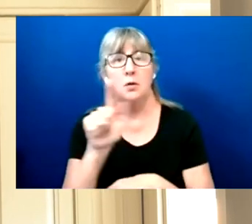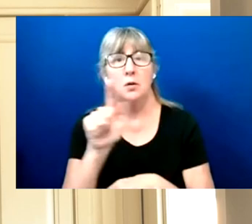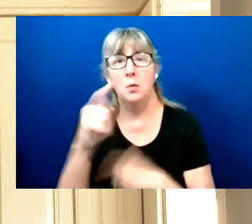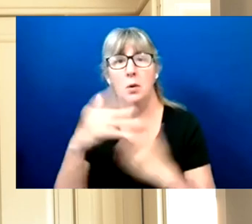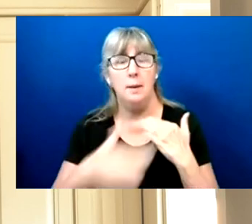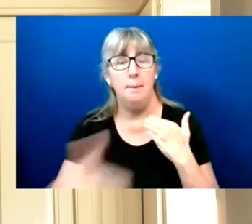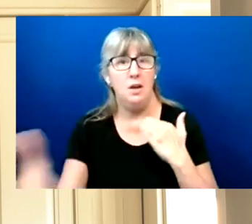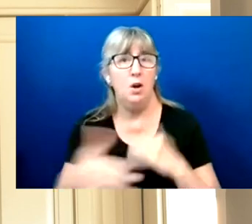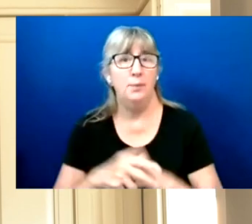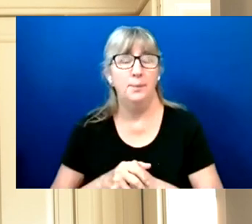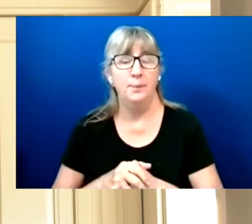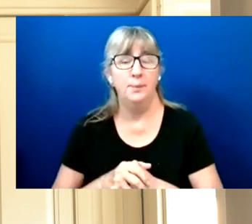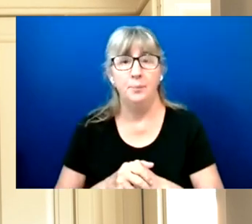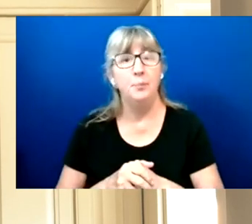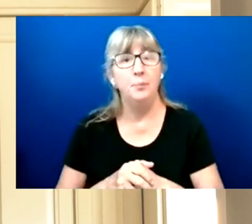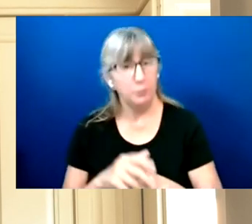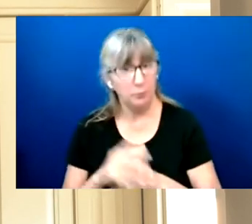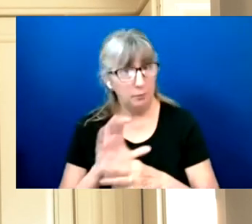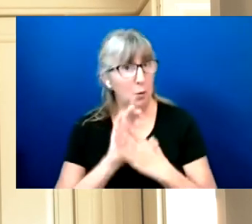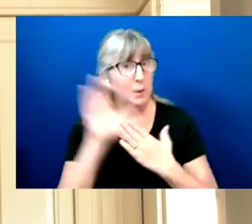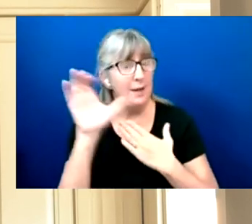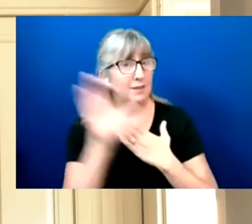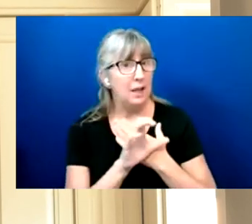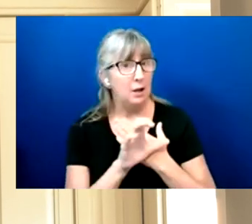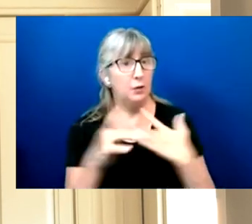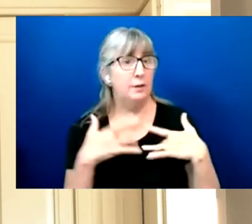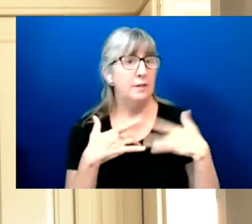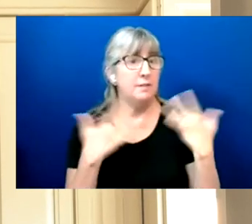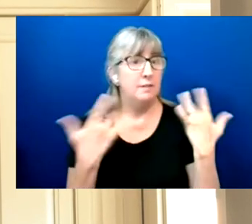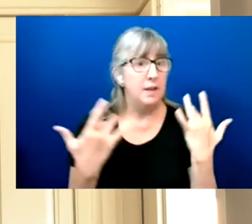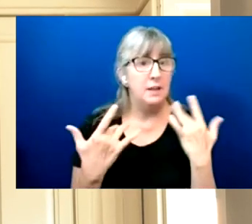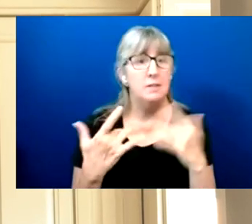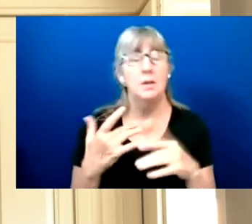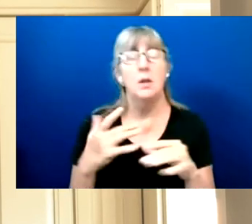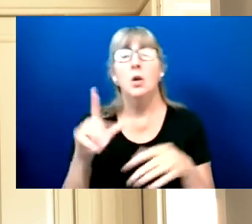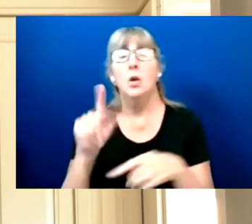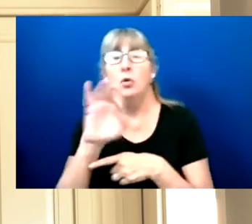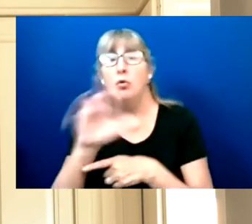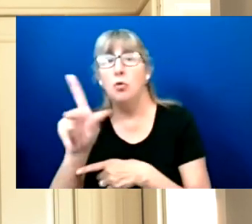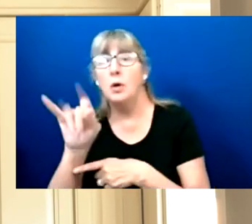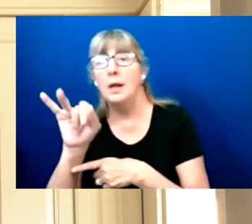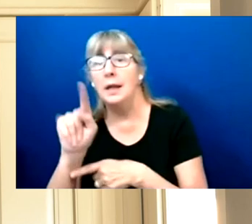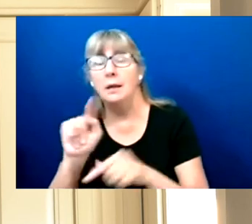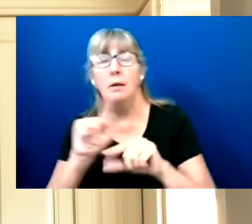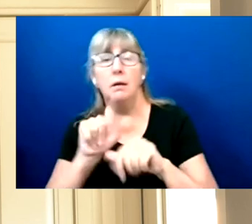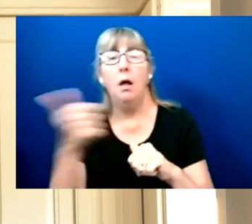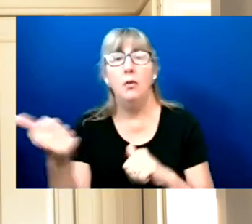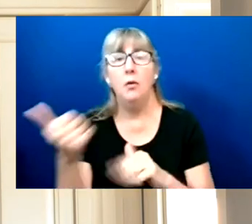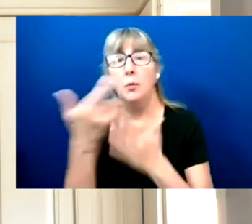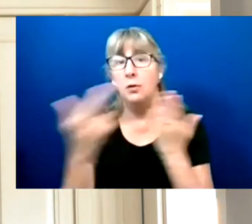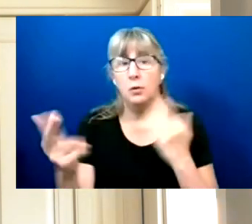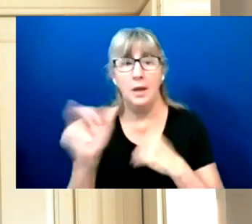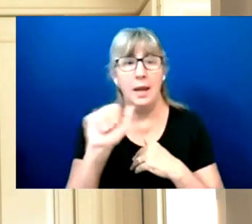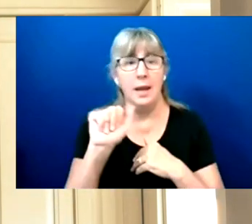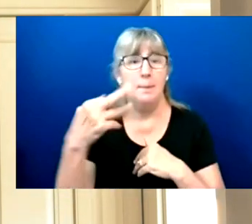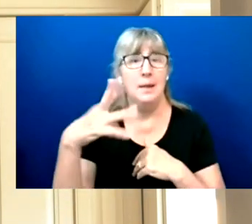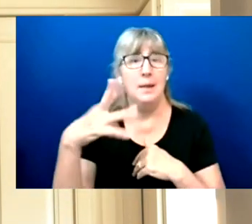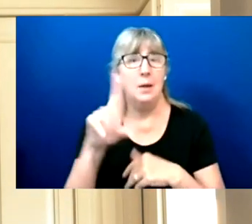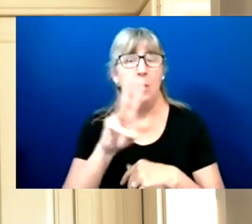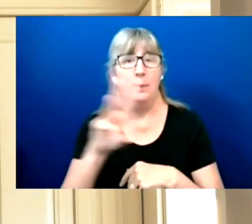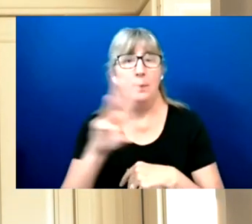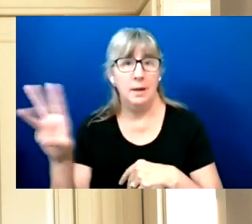You can find a calendar of events, partner toolkits, and other resources on the AAPD